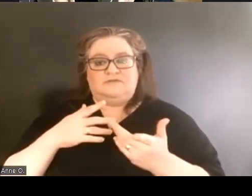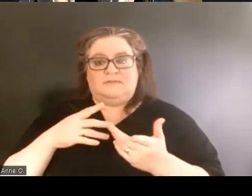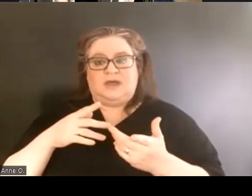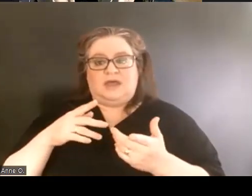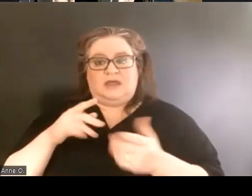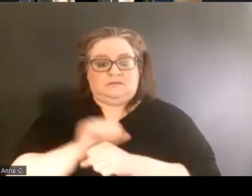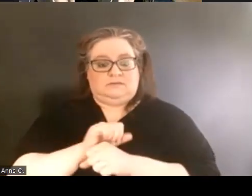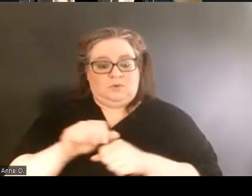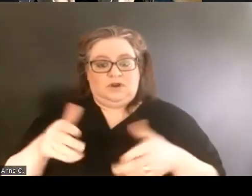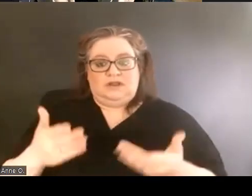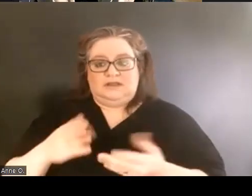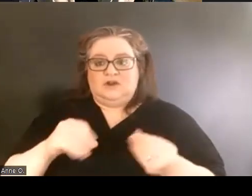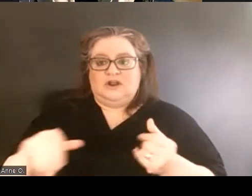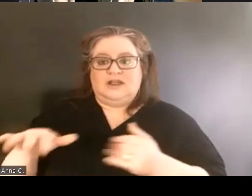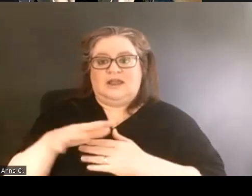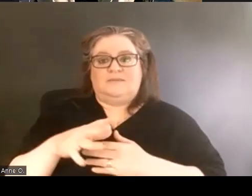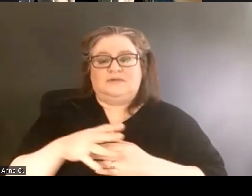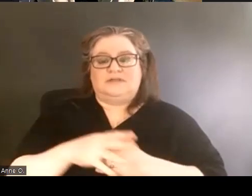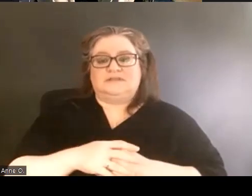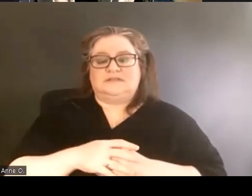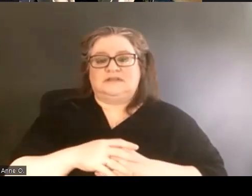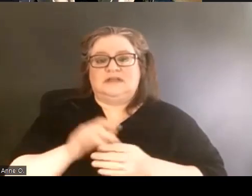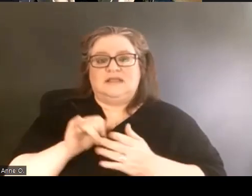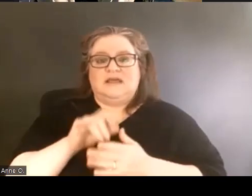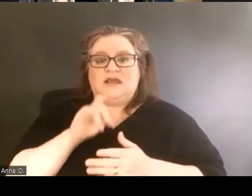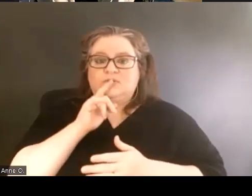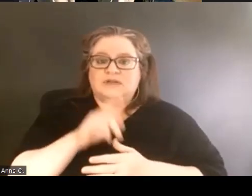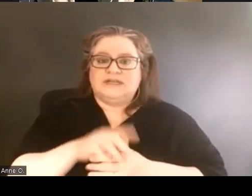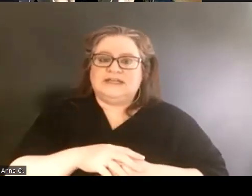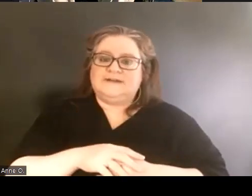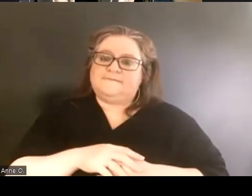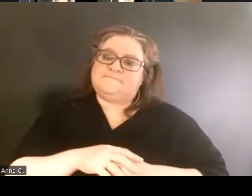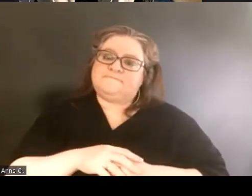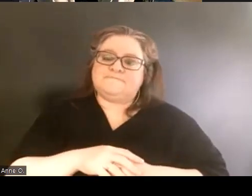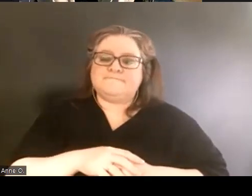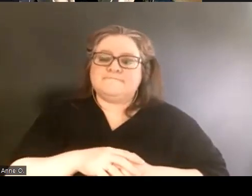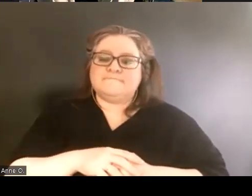that really, it is not a fact